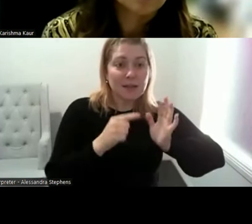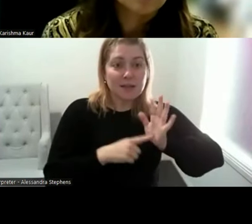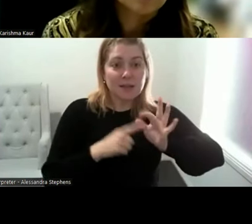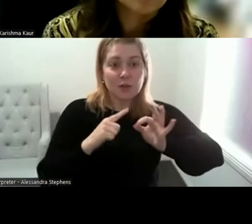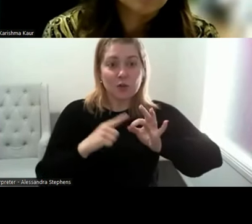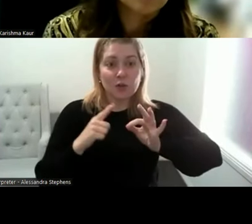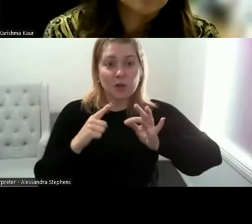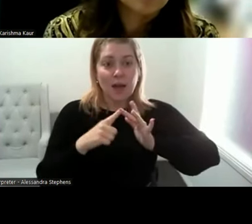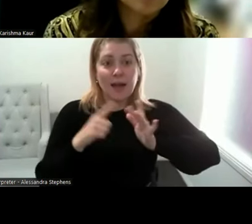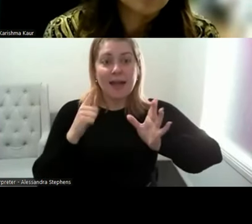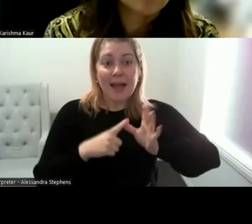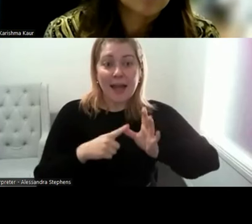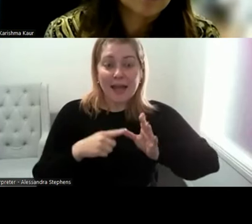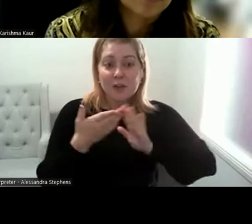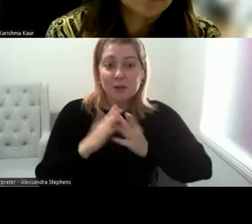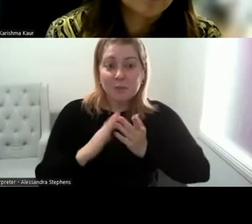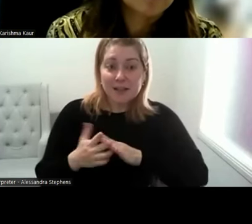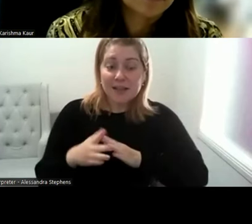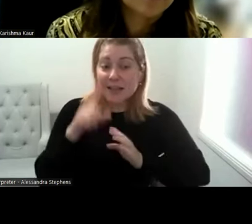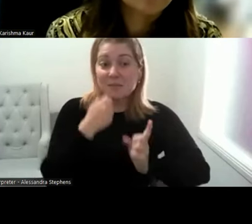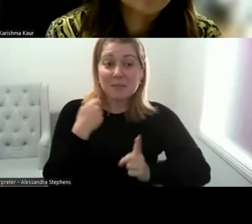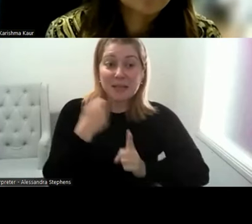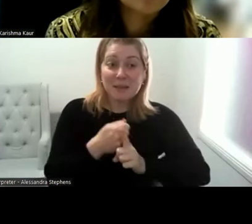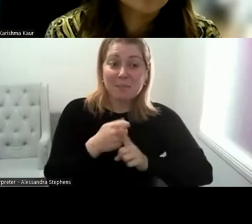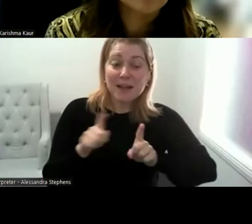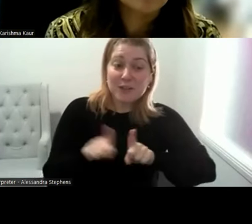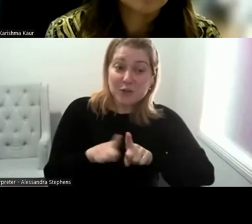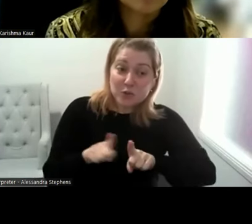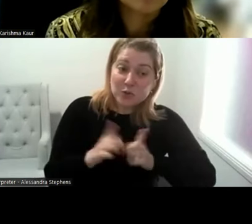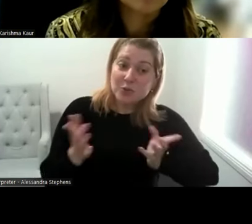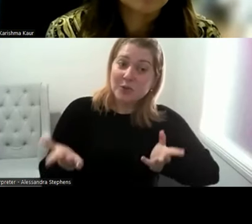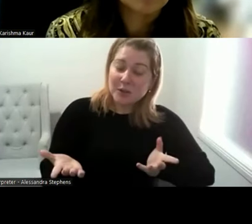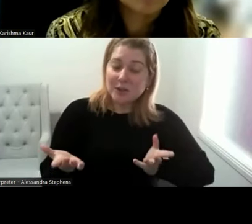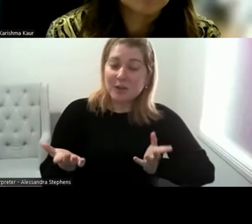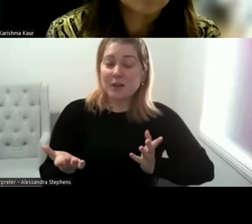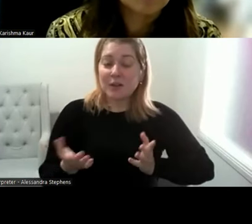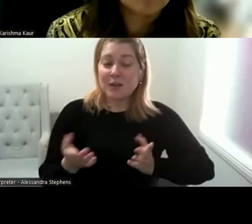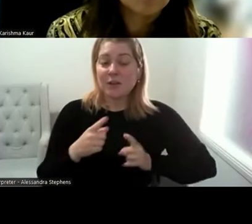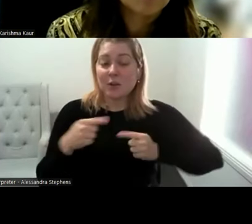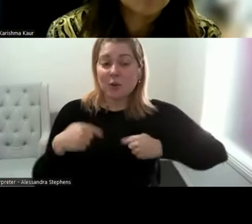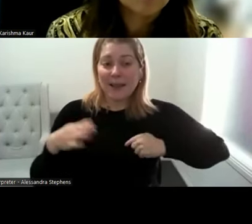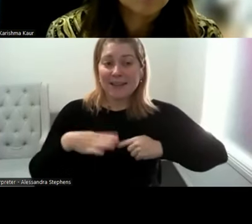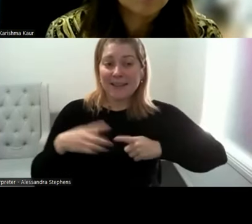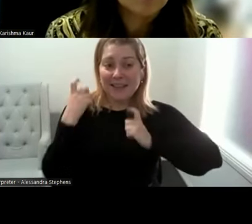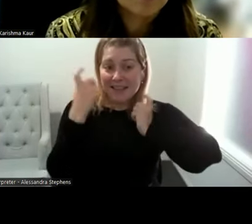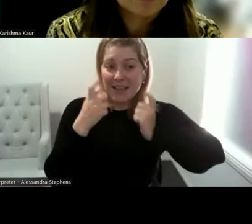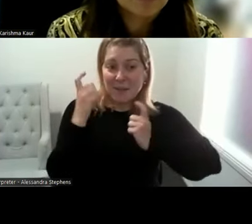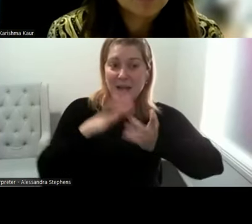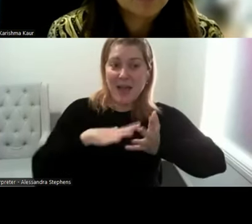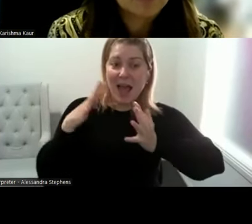can be further impacted and so Yeah, we need to be thinking about how we are more inclusive